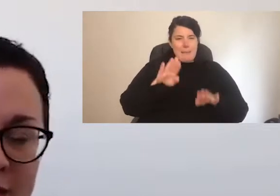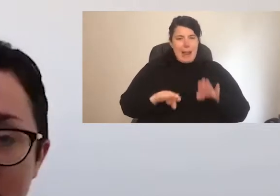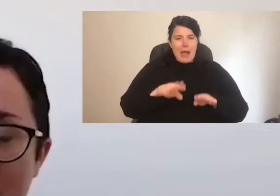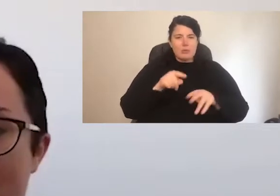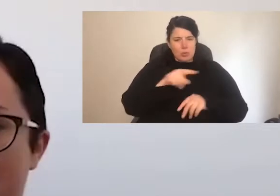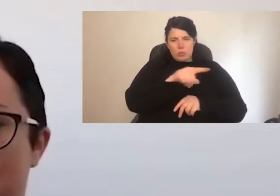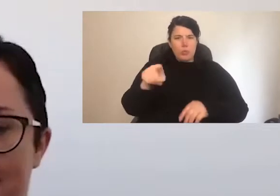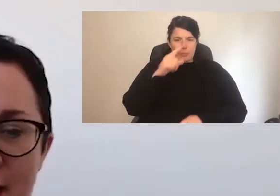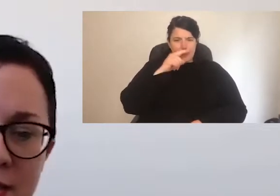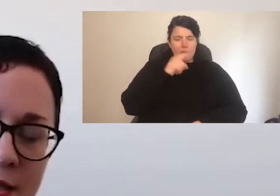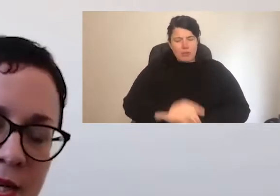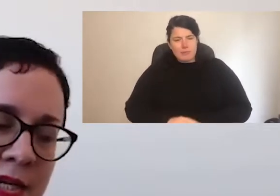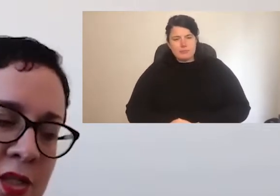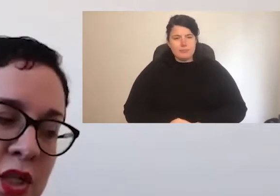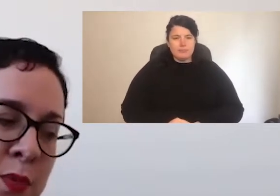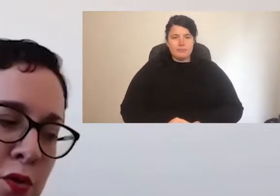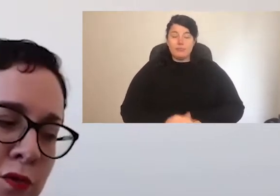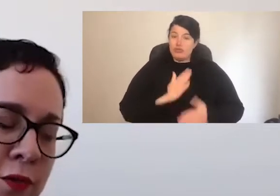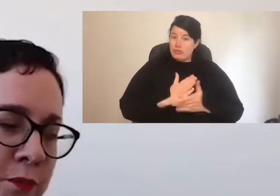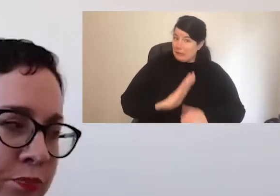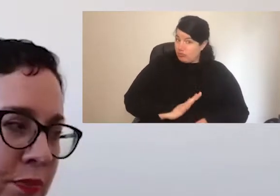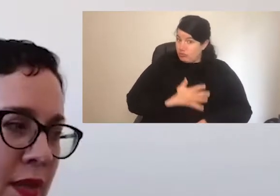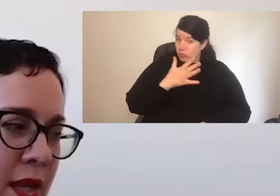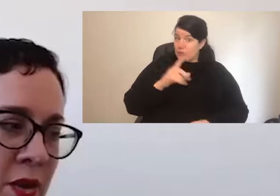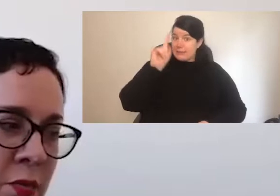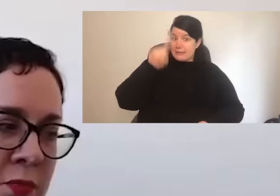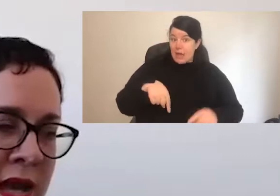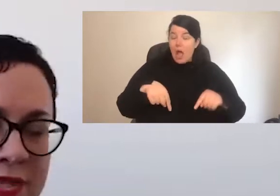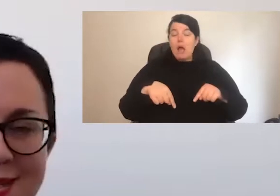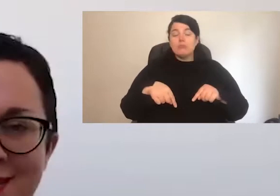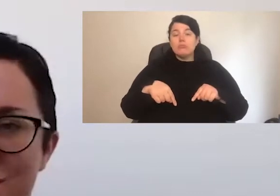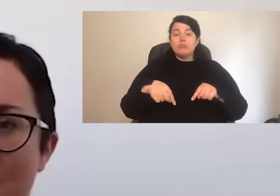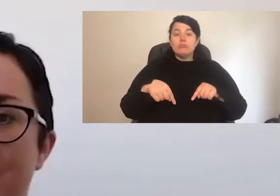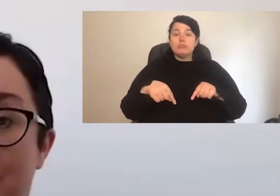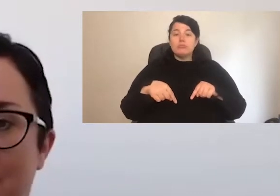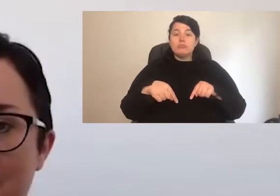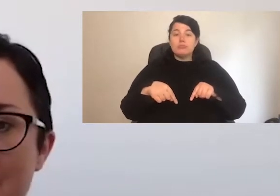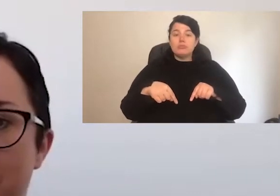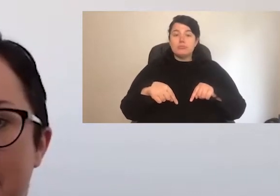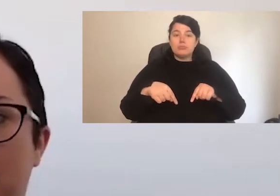fascinating that as we start to what feels like this intermable middle